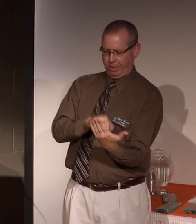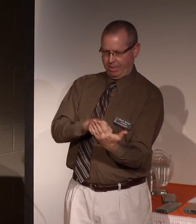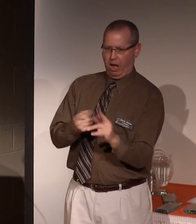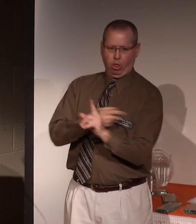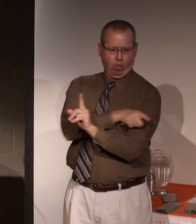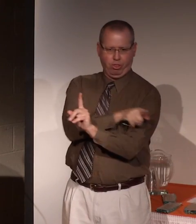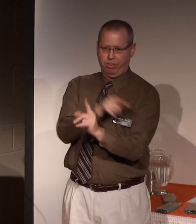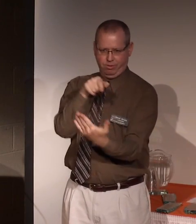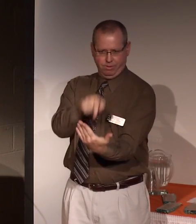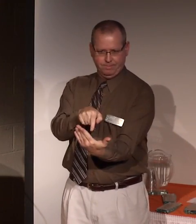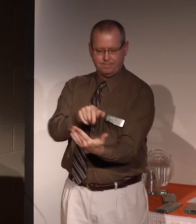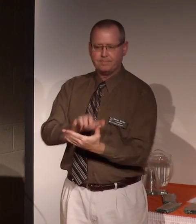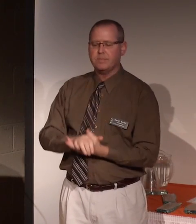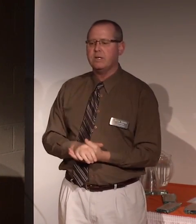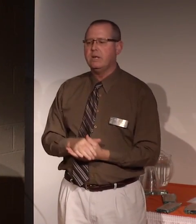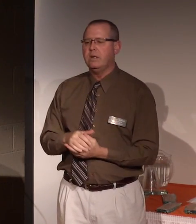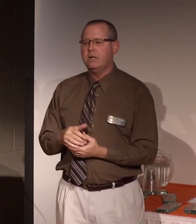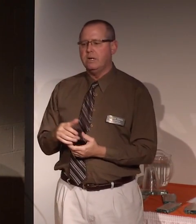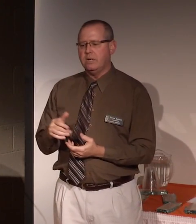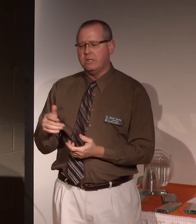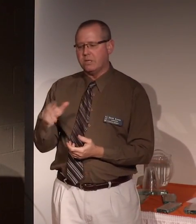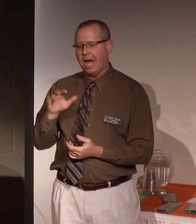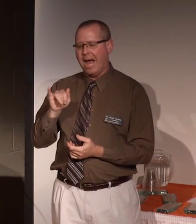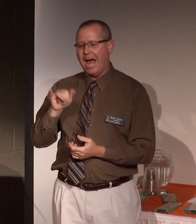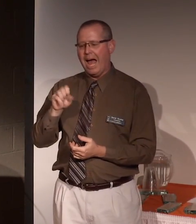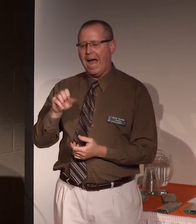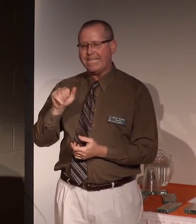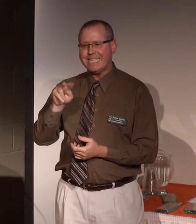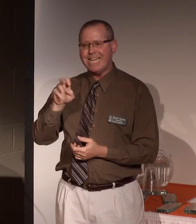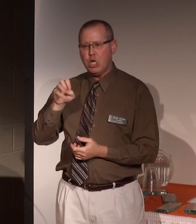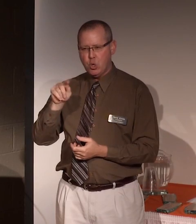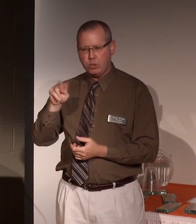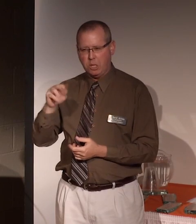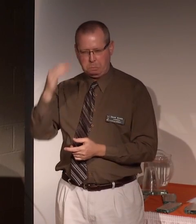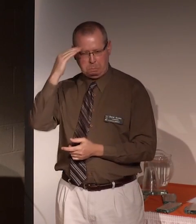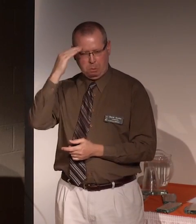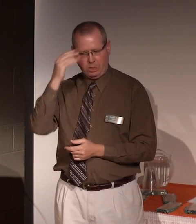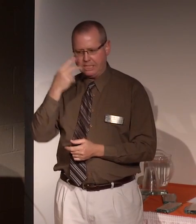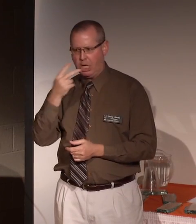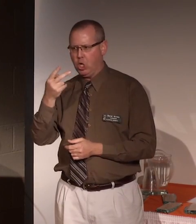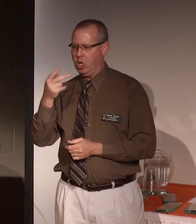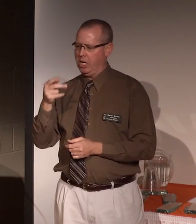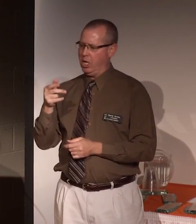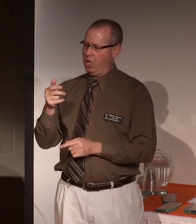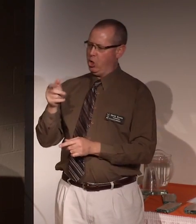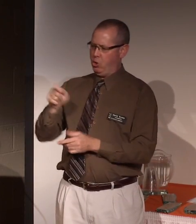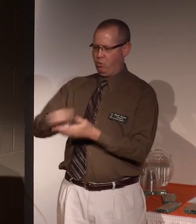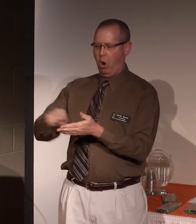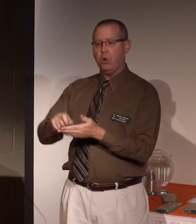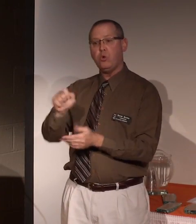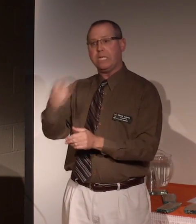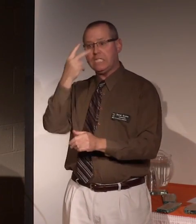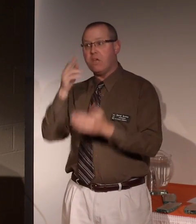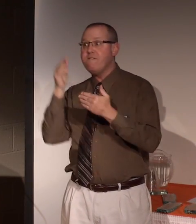Sir Isaac Newton wrote that perhaps we're able to see farther -- he was able to see farther, because he was standing